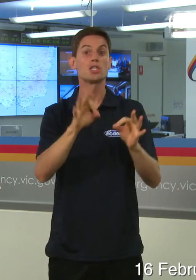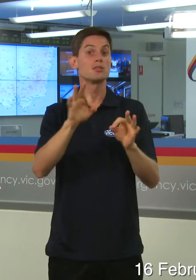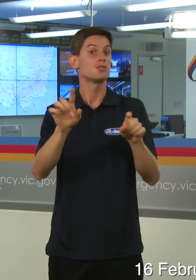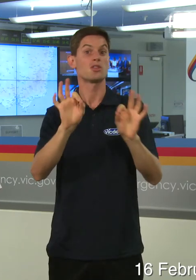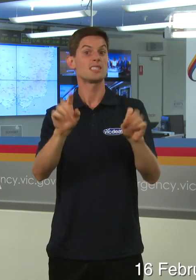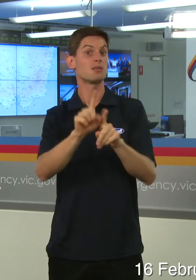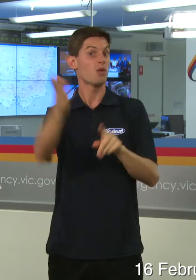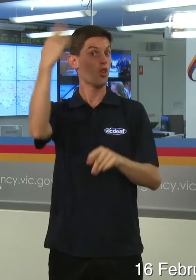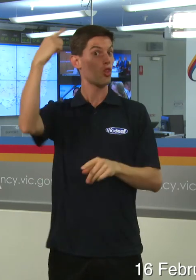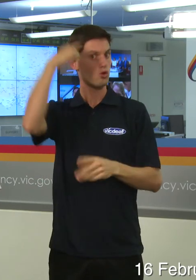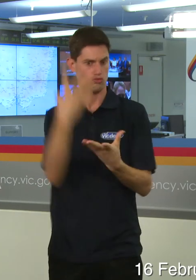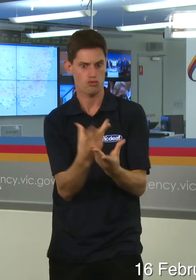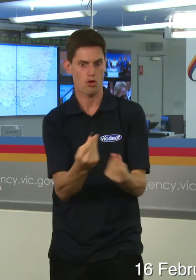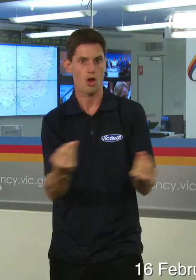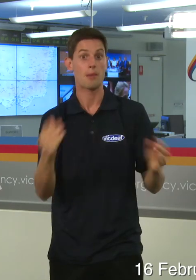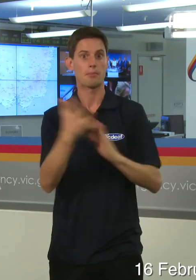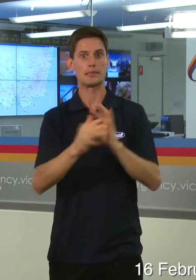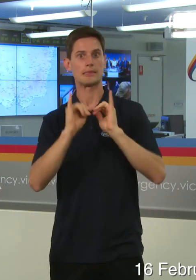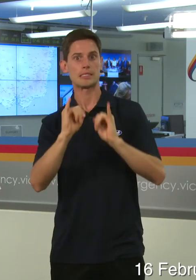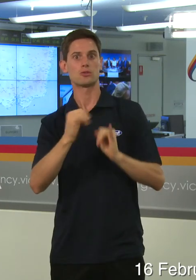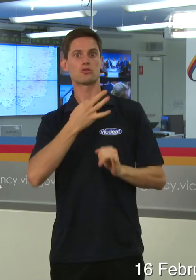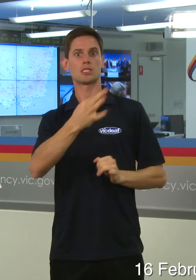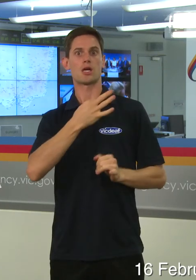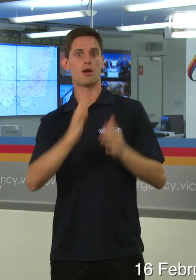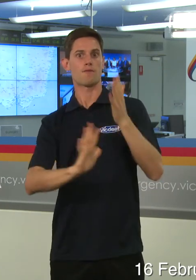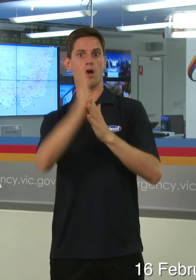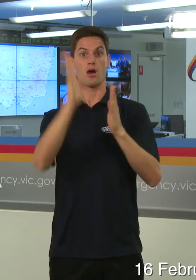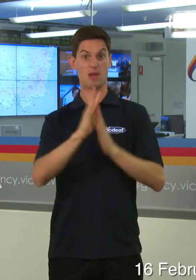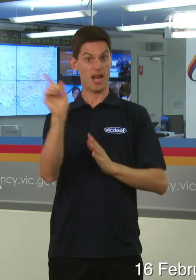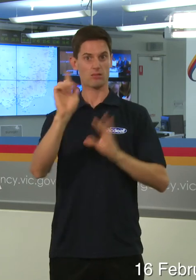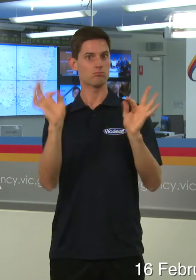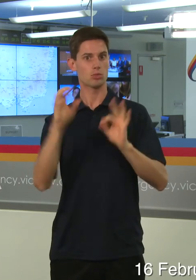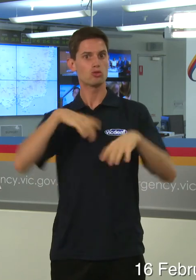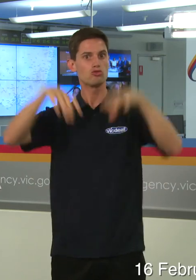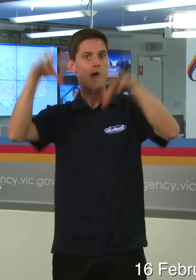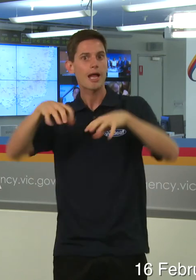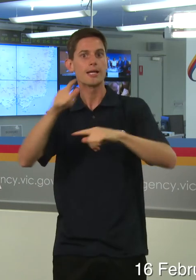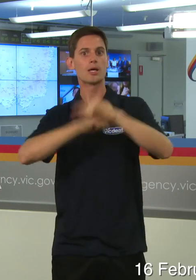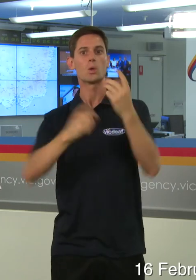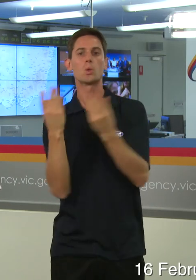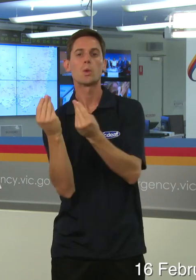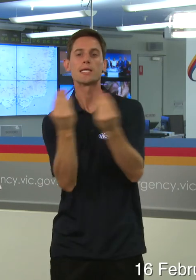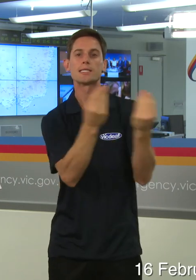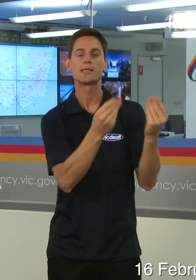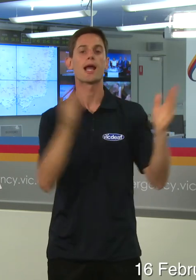so the fire danger ratings are down, and will remain down. The last comment I suppose is western Victoria